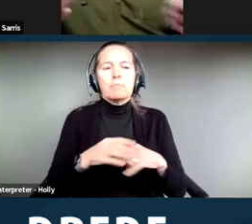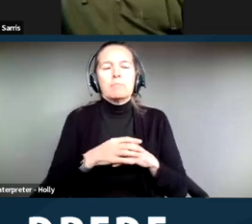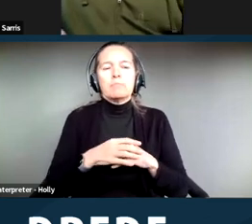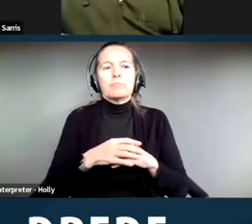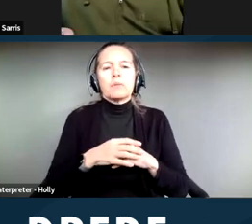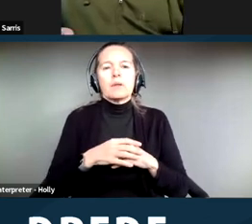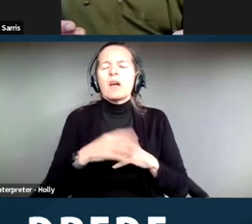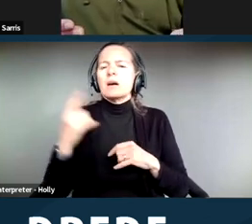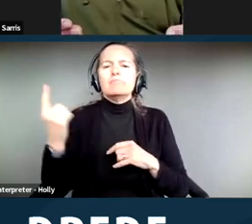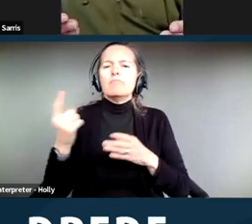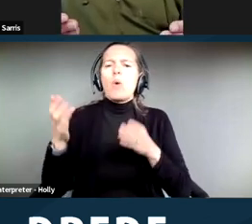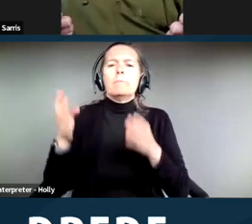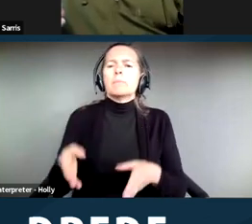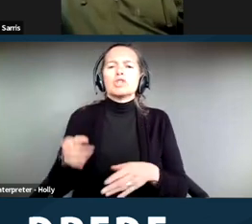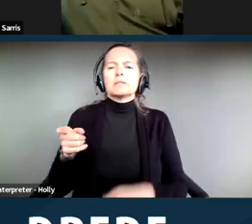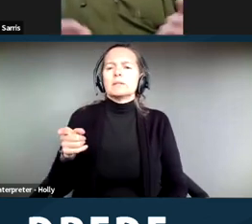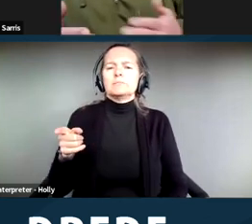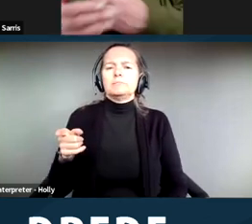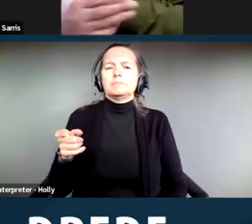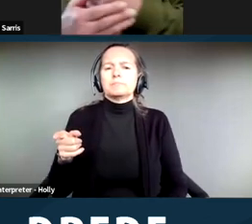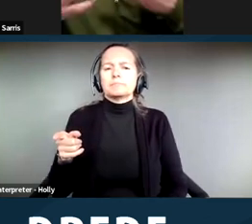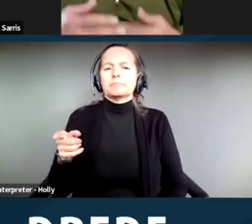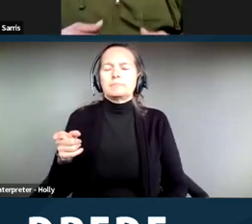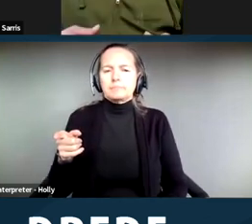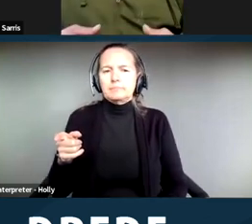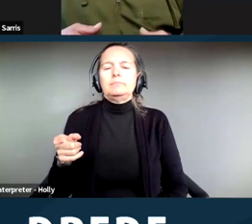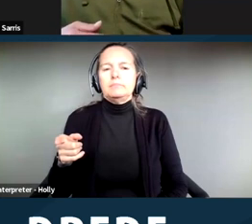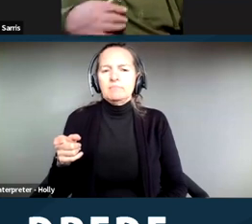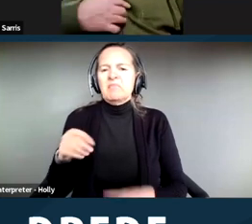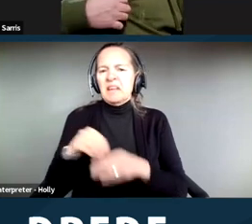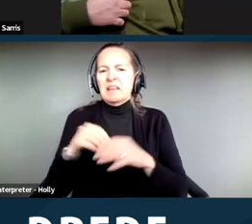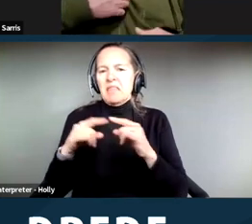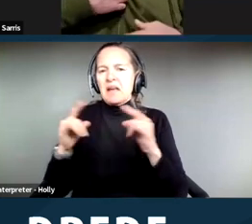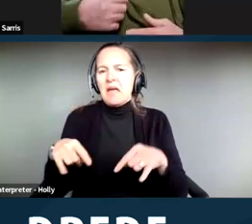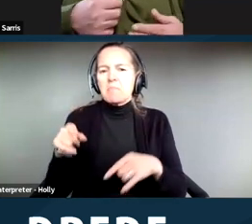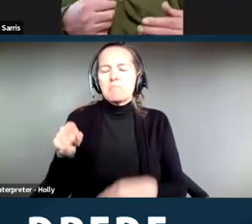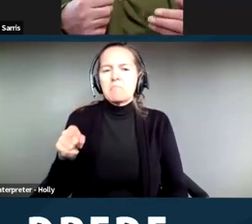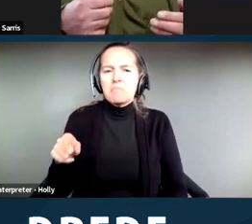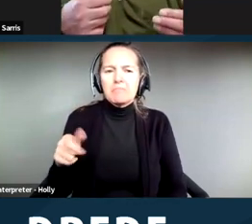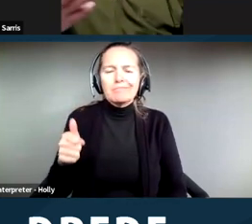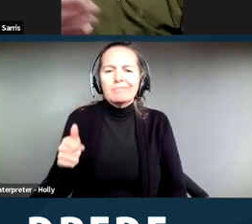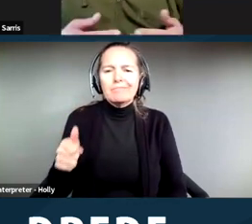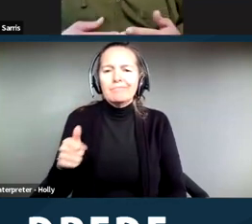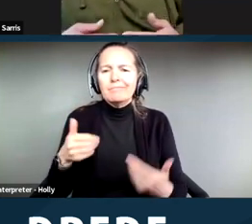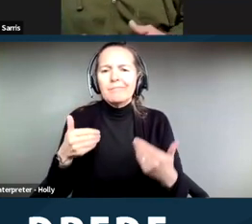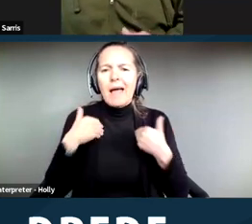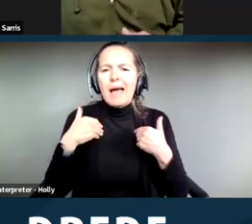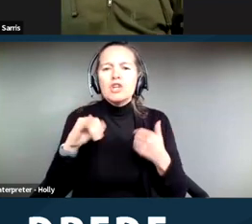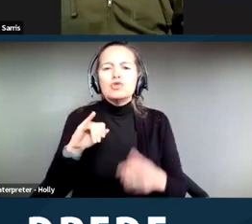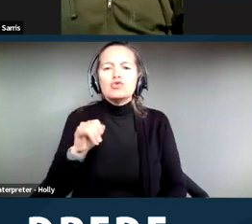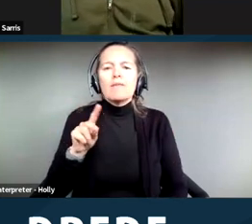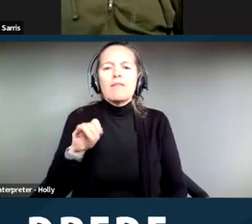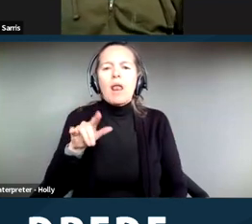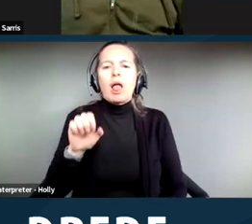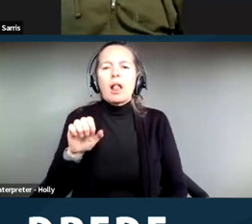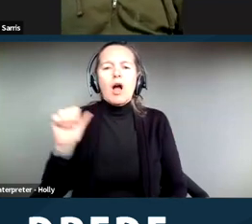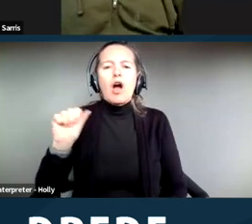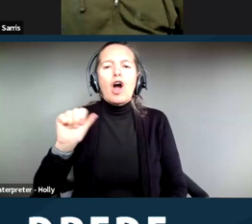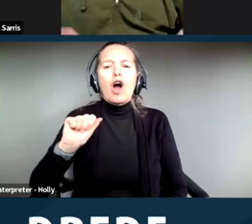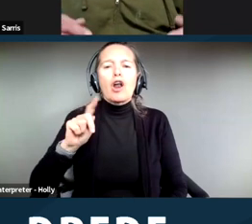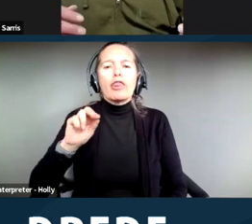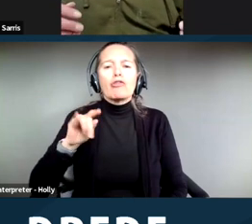our camp was he had a juvenile arthritis his whole life, he's been suffering from, and so he needed a